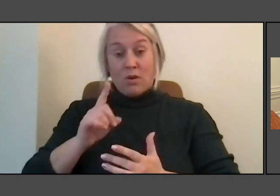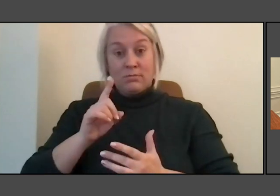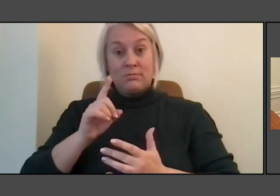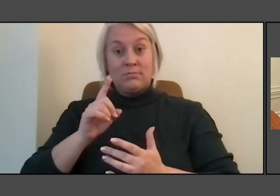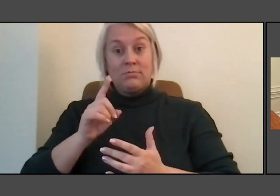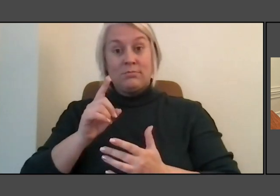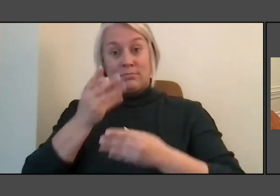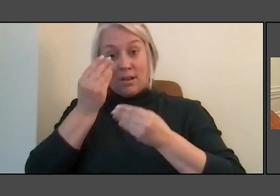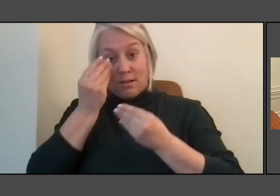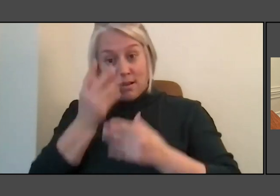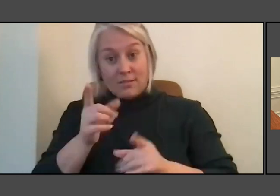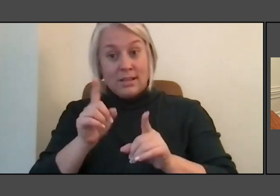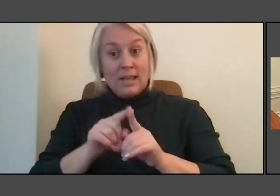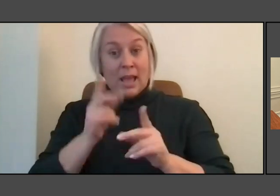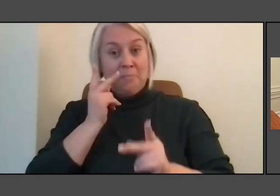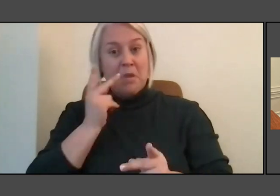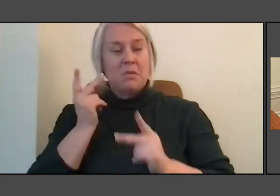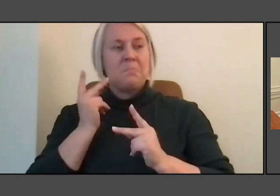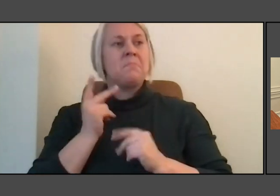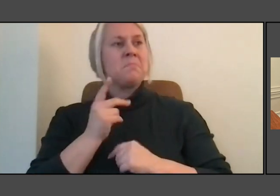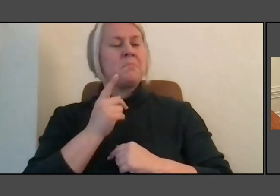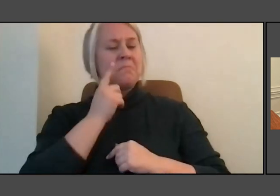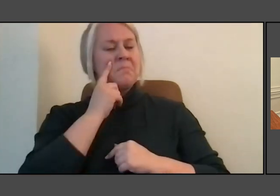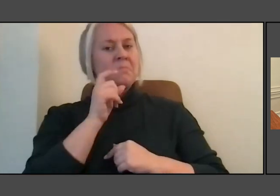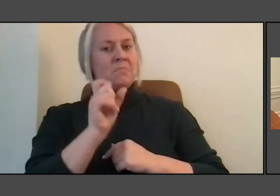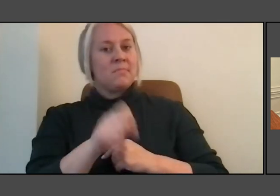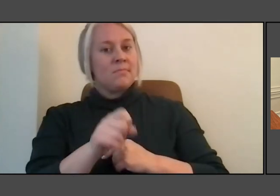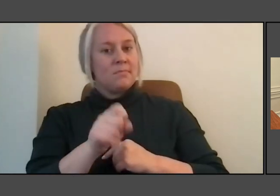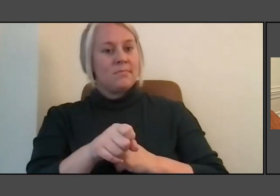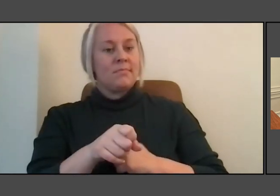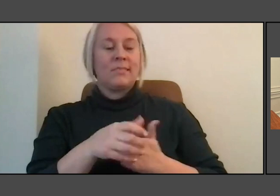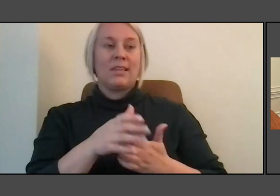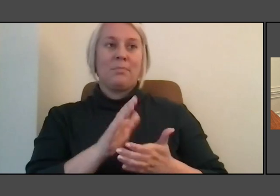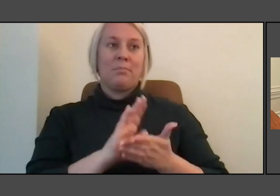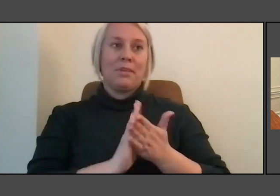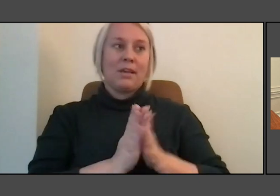But I also think and this is where it gets to be very, very interesting